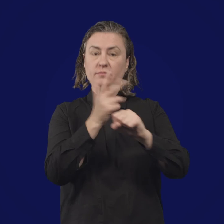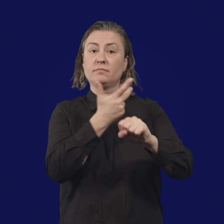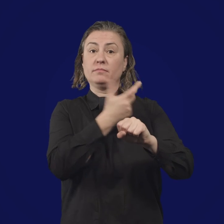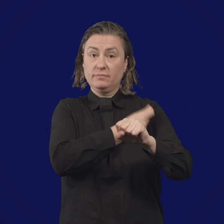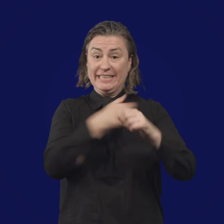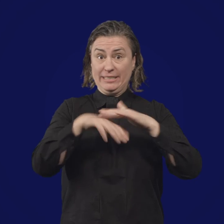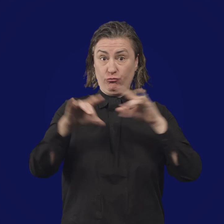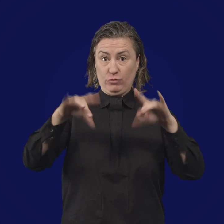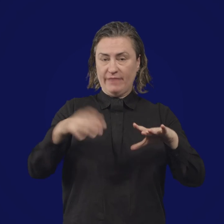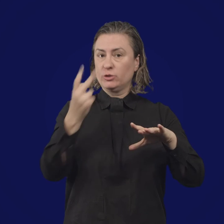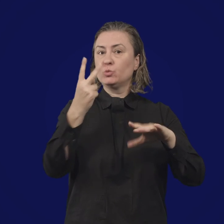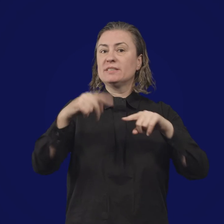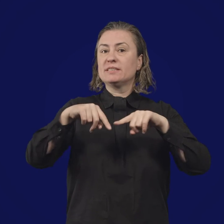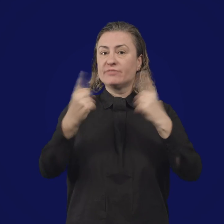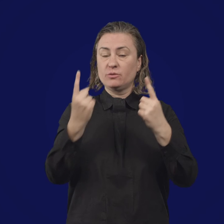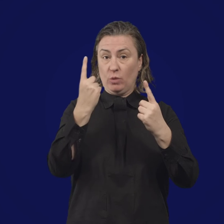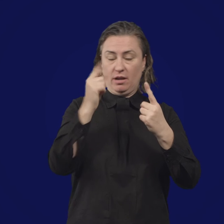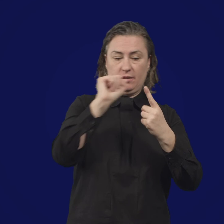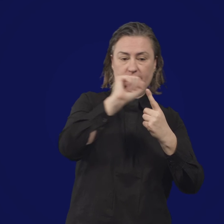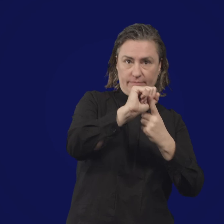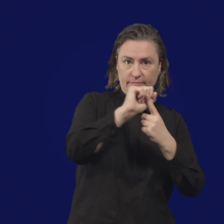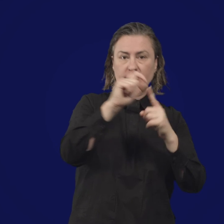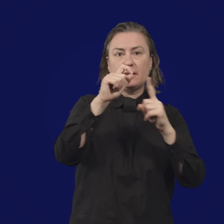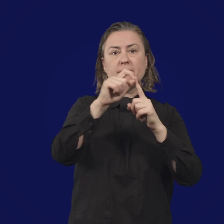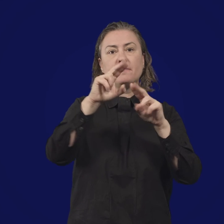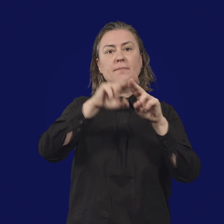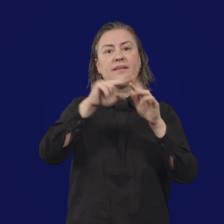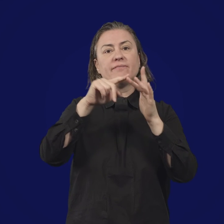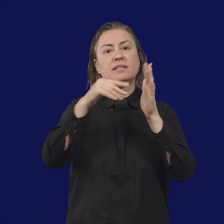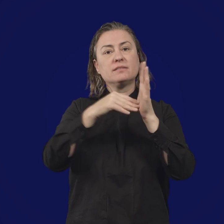to introduce DNA that your cells use to create the protein spike.